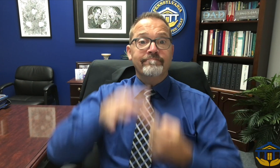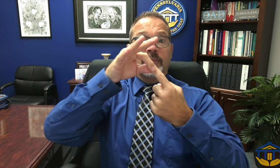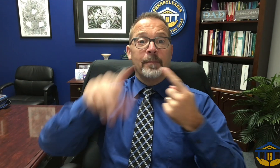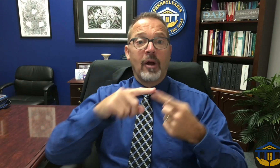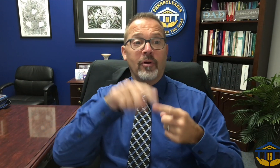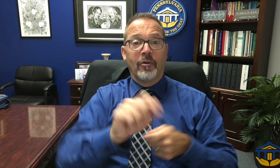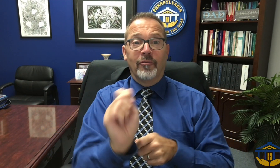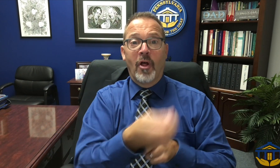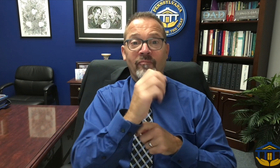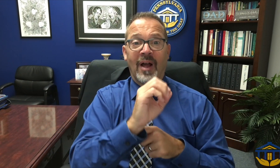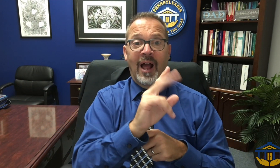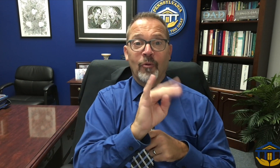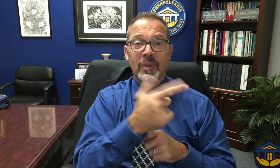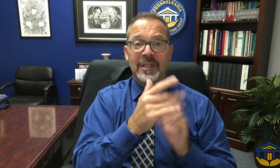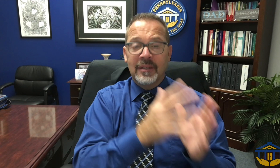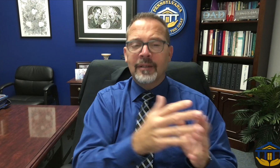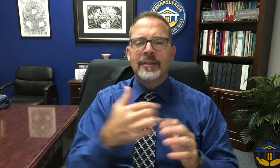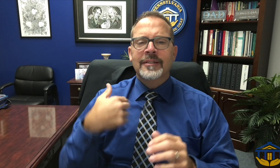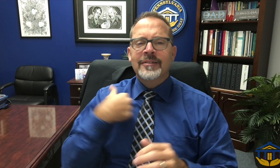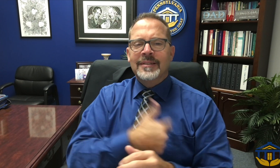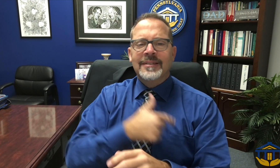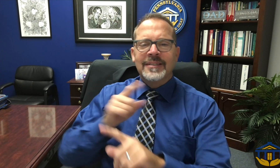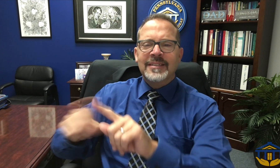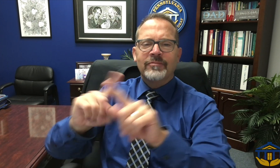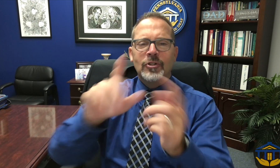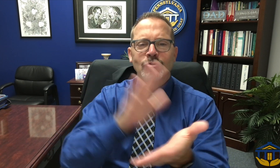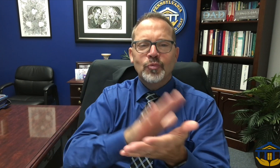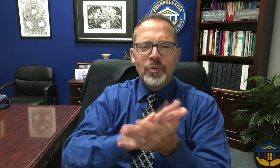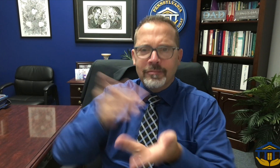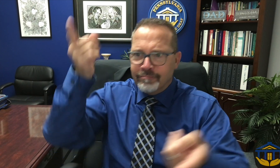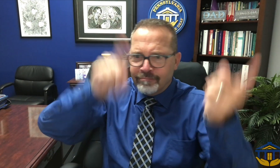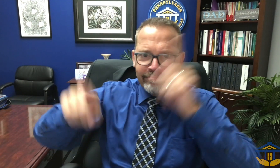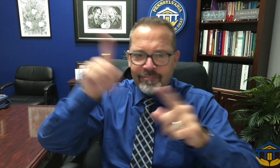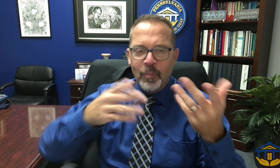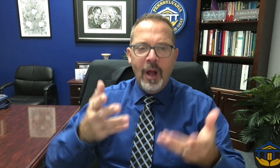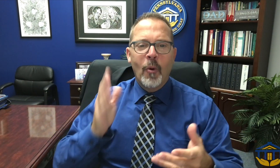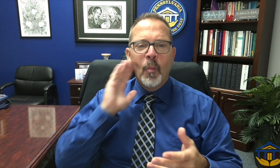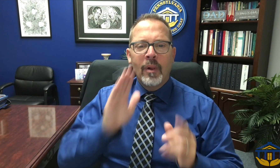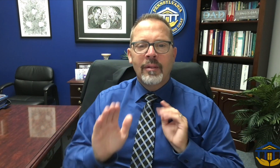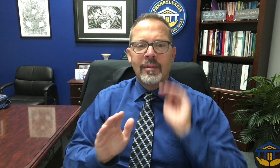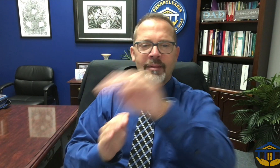again this year and we are excited to have other schools for the deaf come and participate. We